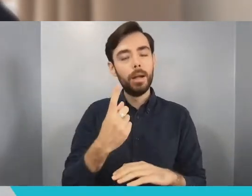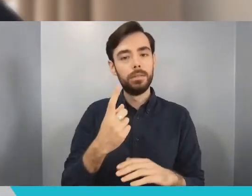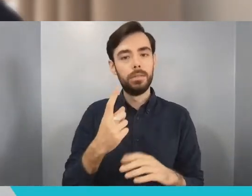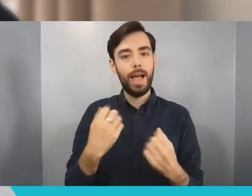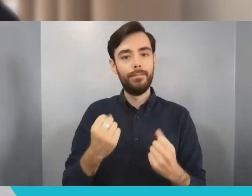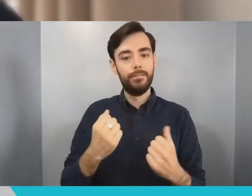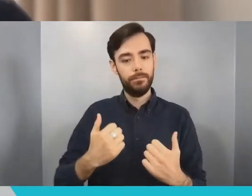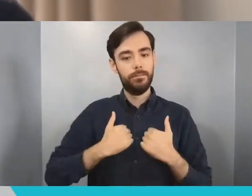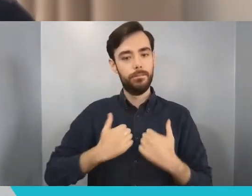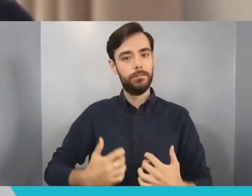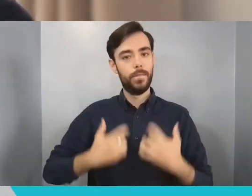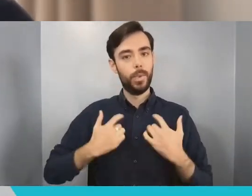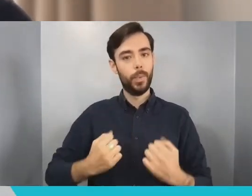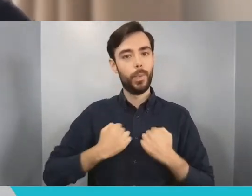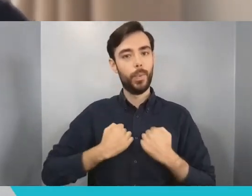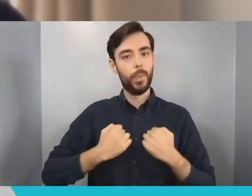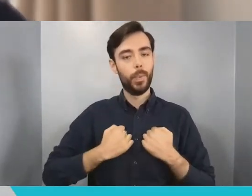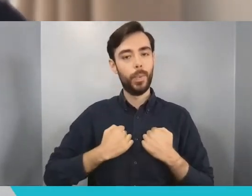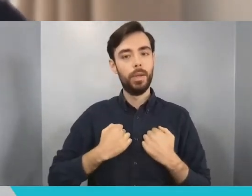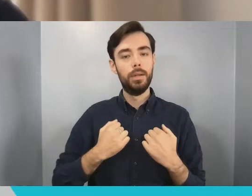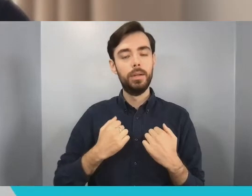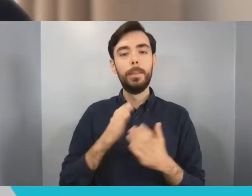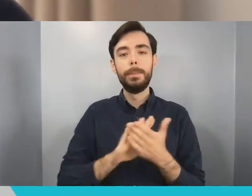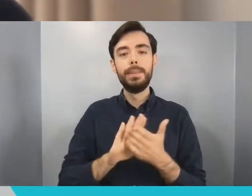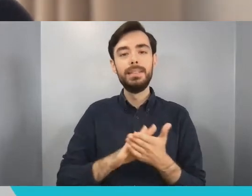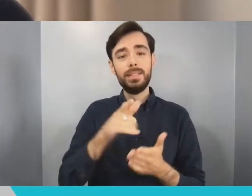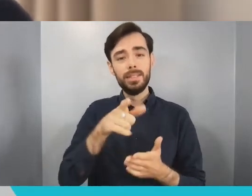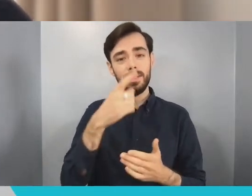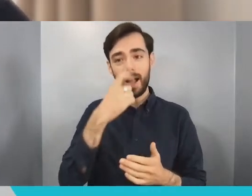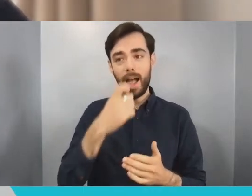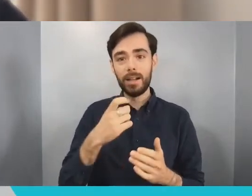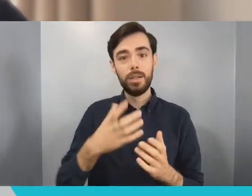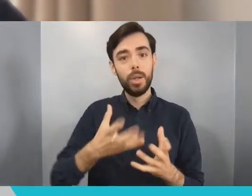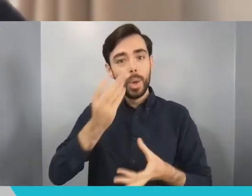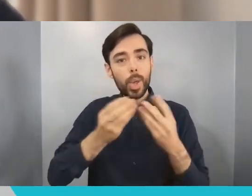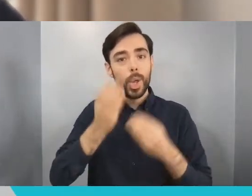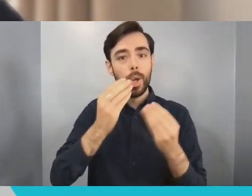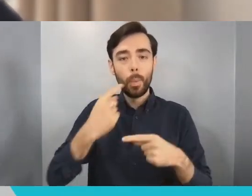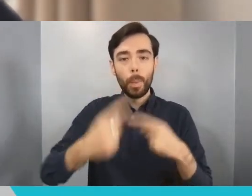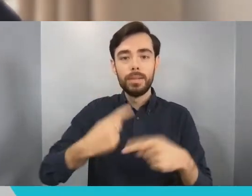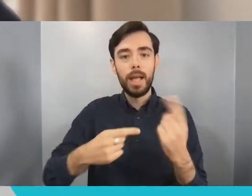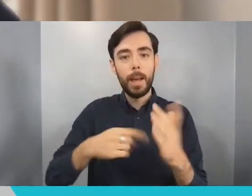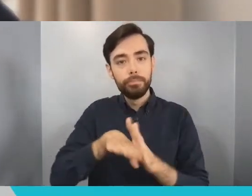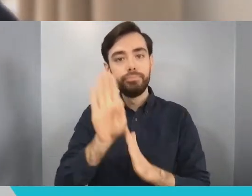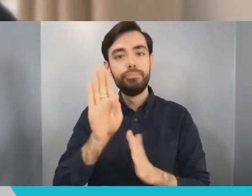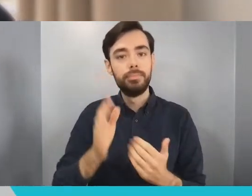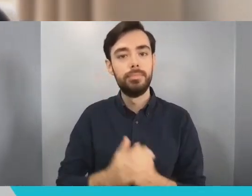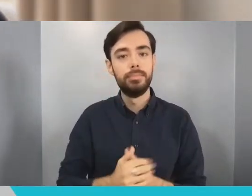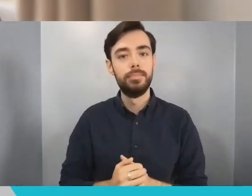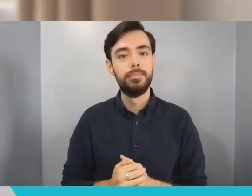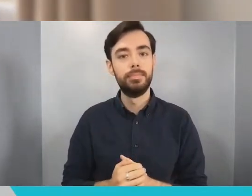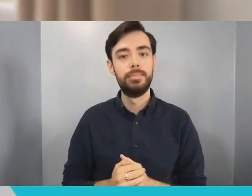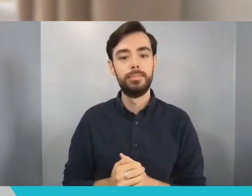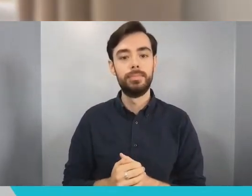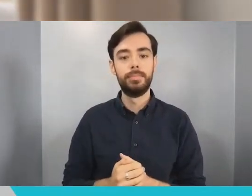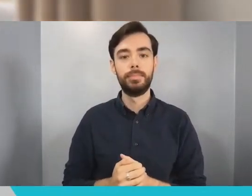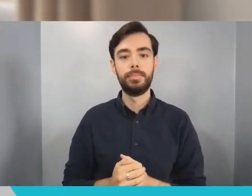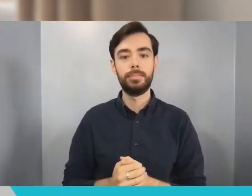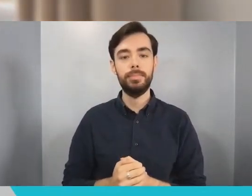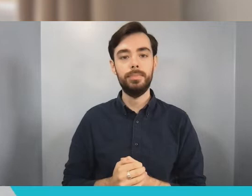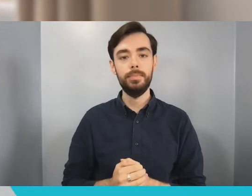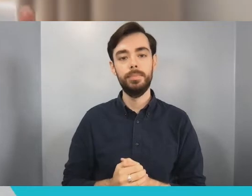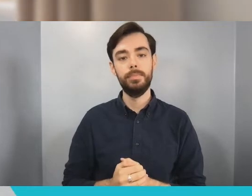a very productive and very enjoyable life I think. So my journey from that point onwards,